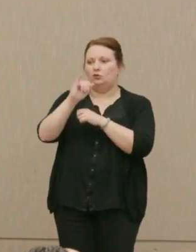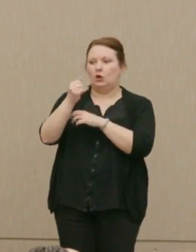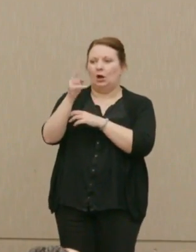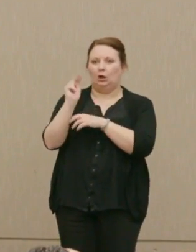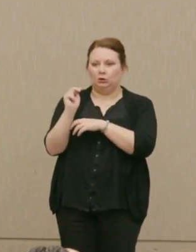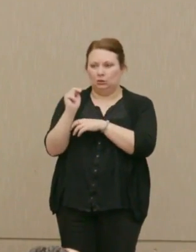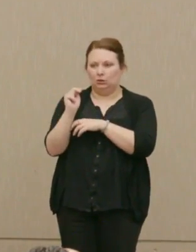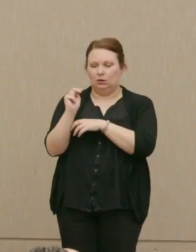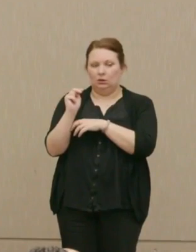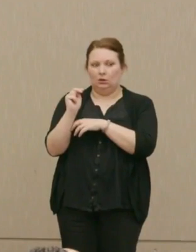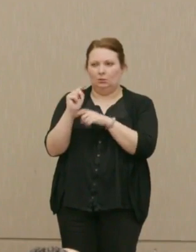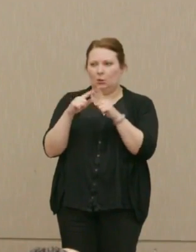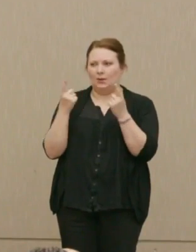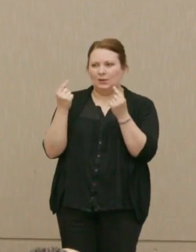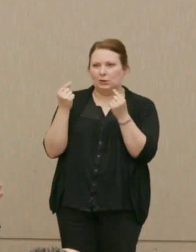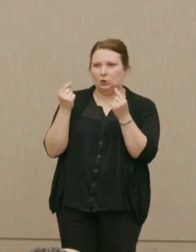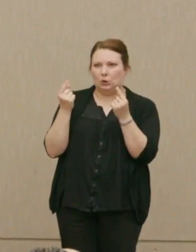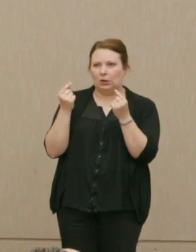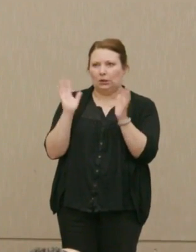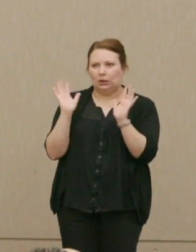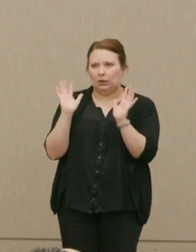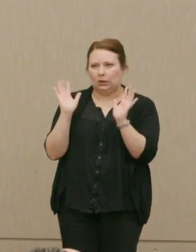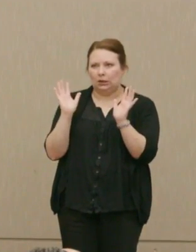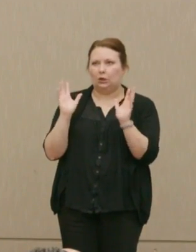No. Don't want it.